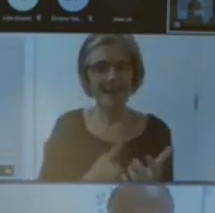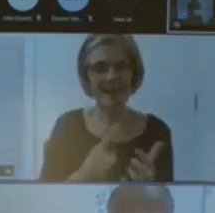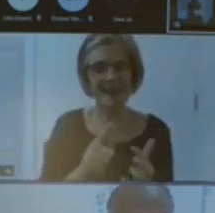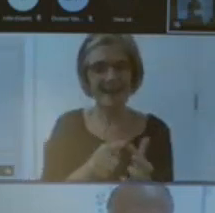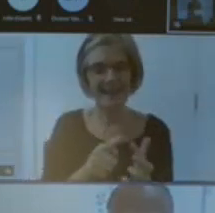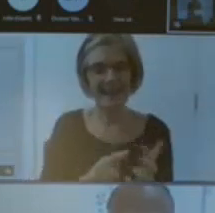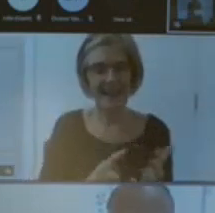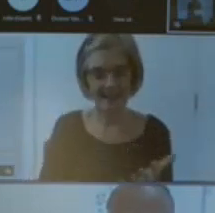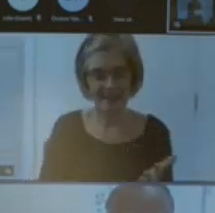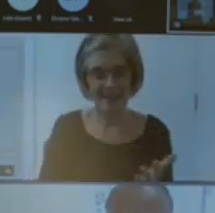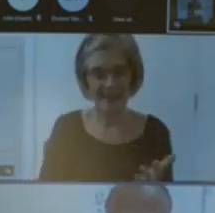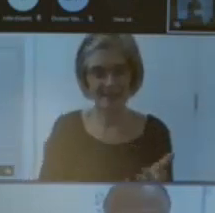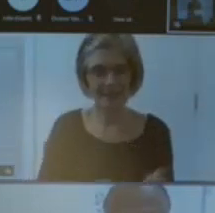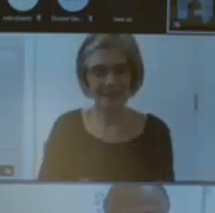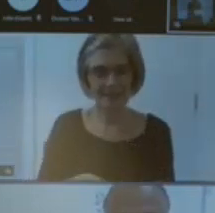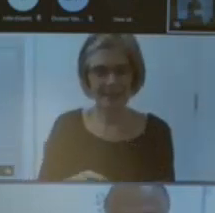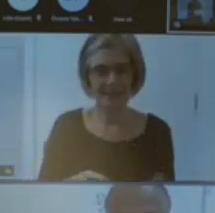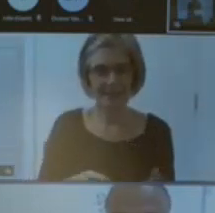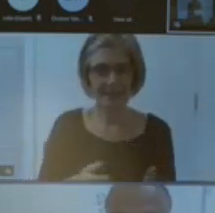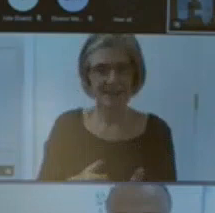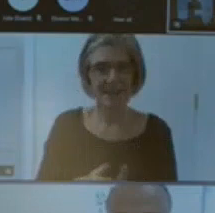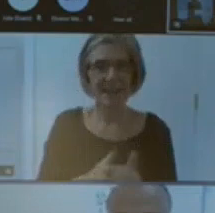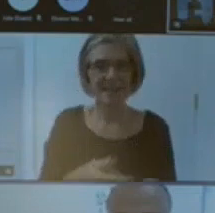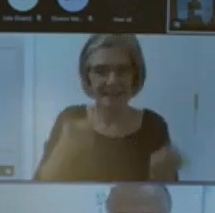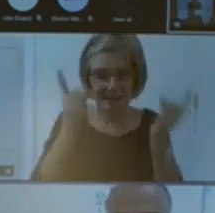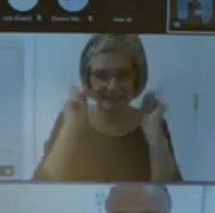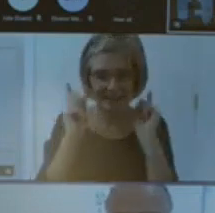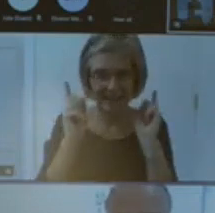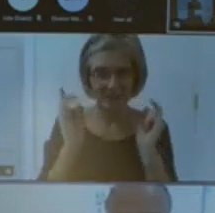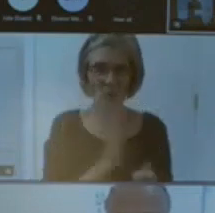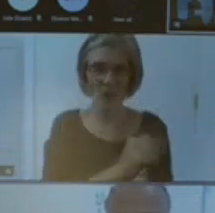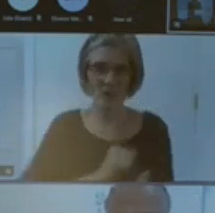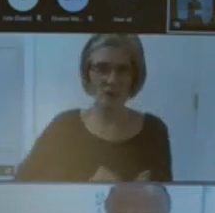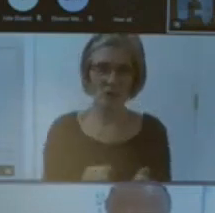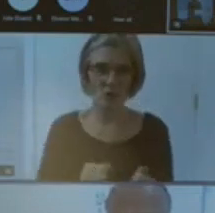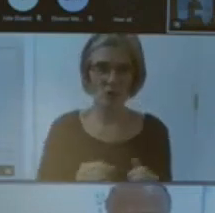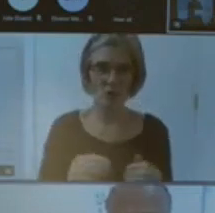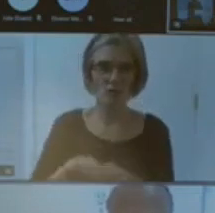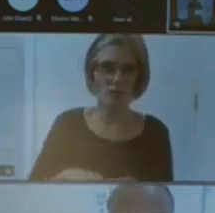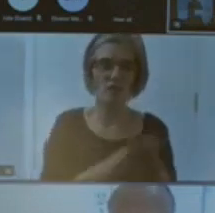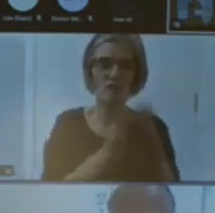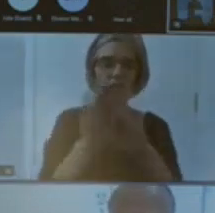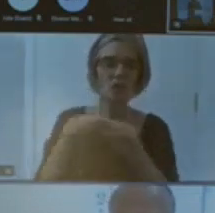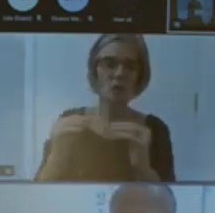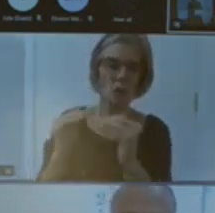of Scotland Regional equality Council and we are an equalities and human rights charity working to